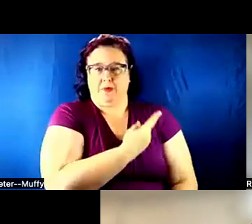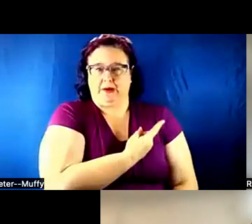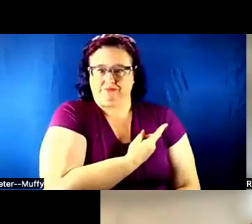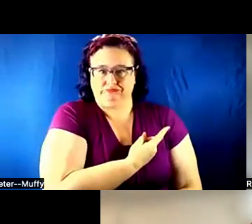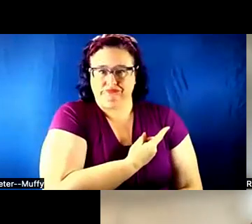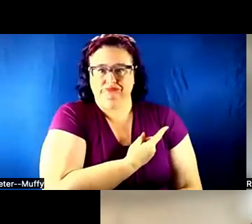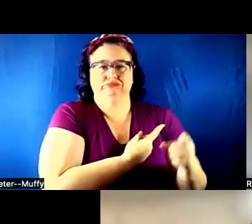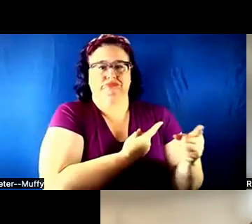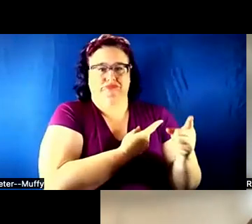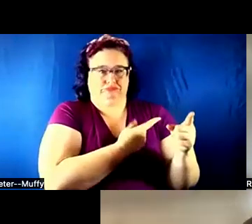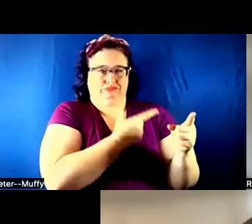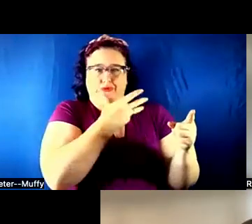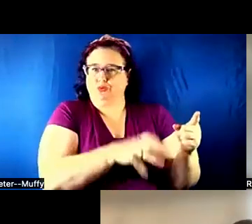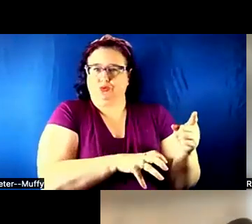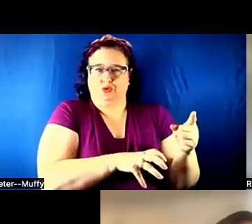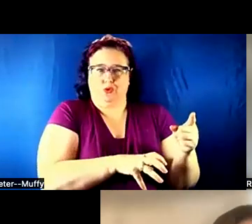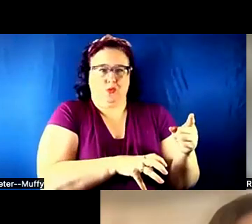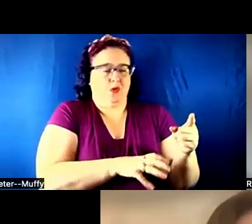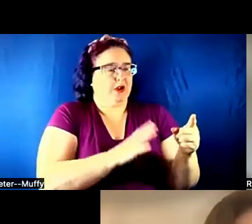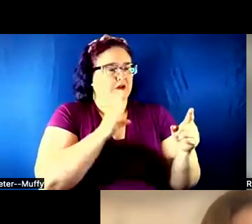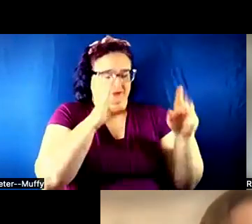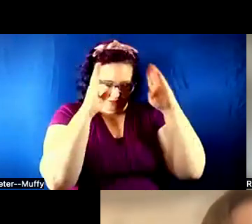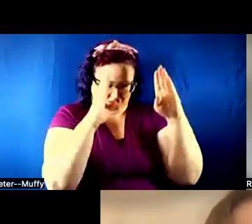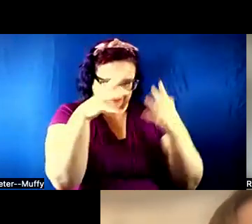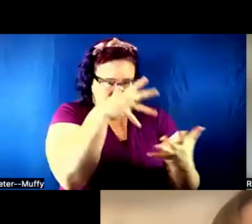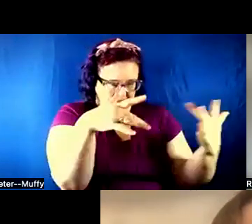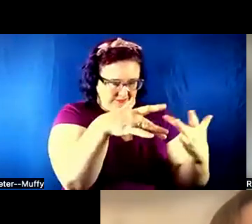do not want to talk to anyone, do not want to share anything, do not want to hear anything.